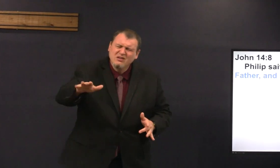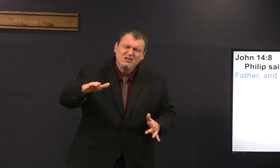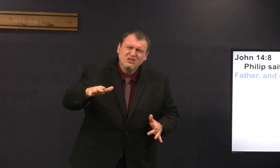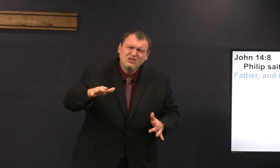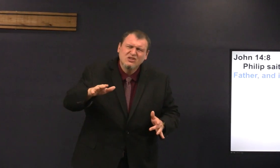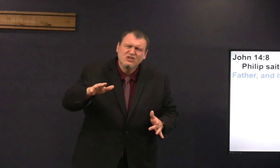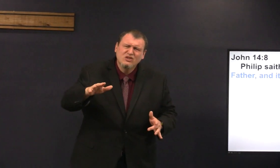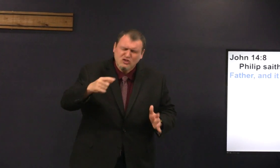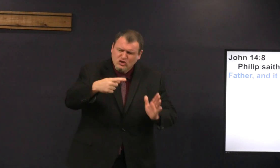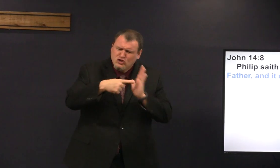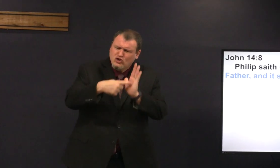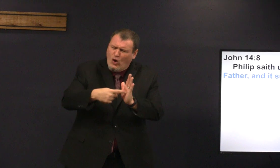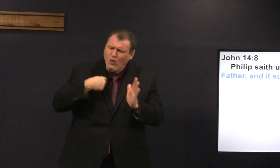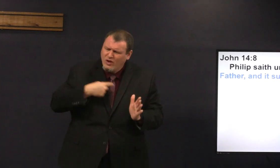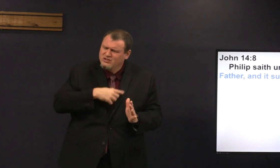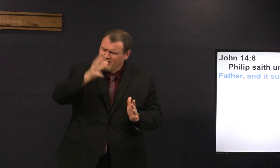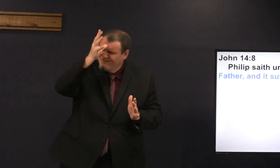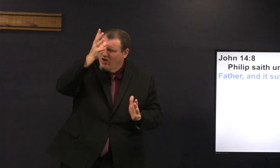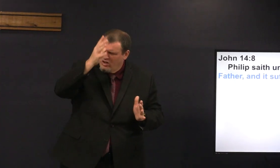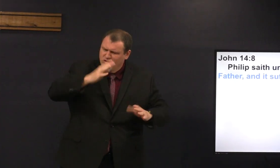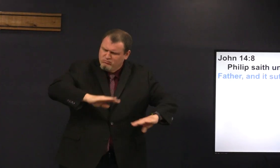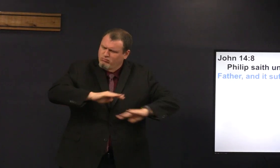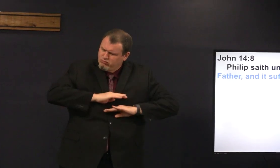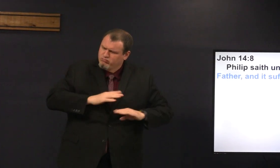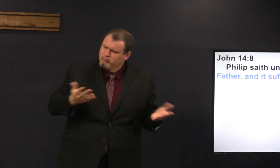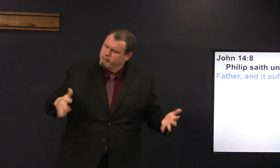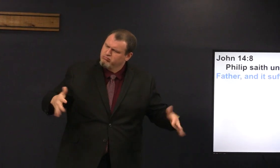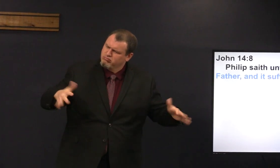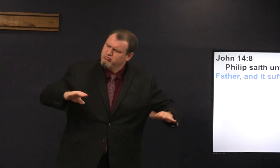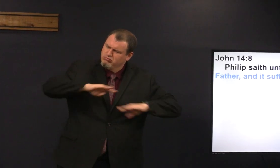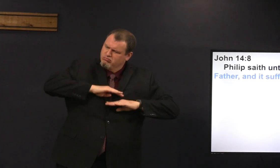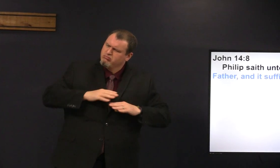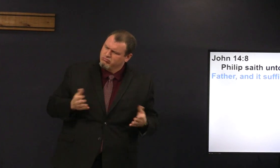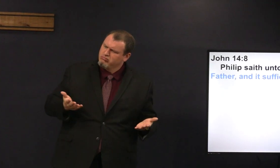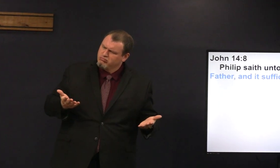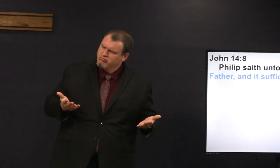now Lord show me the father and I'll be satisfied